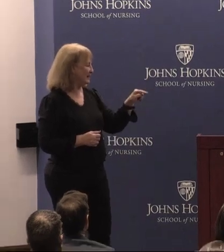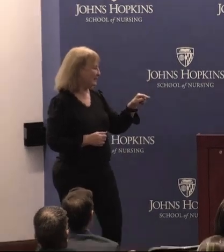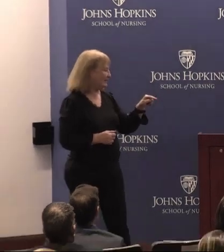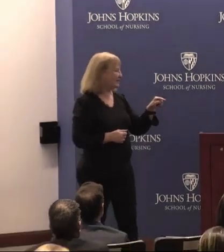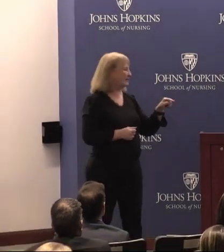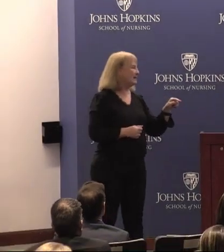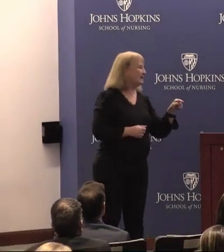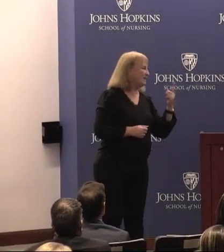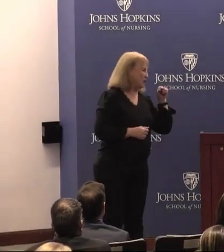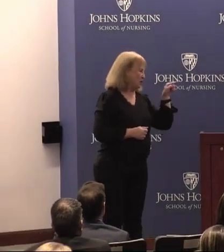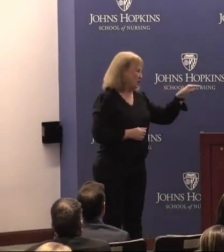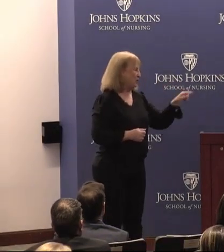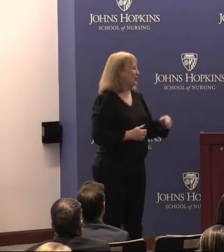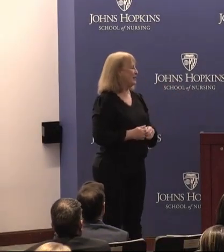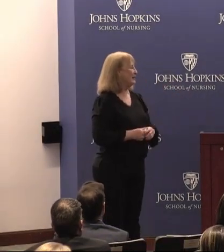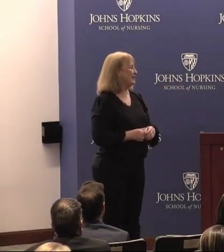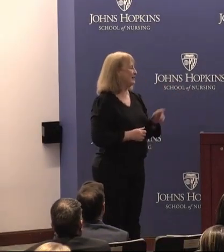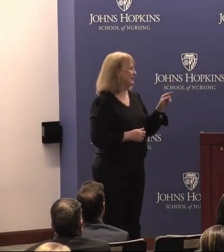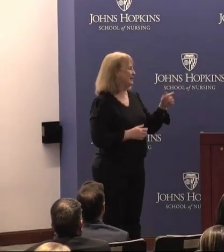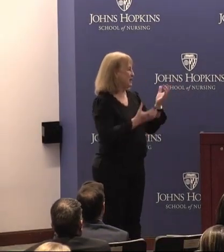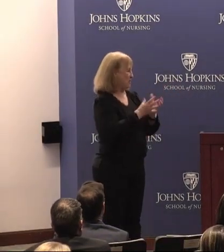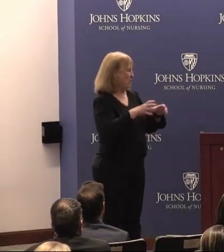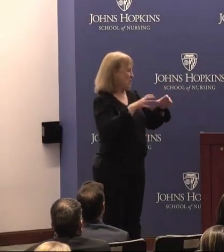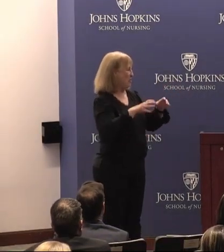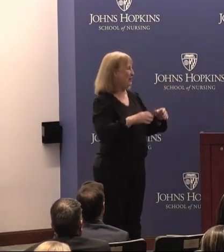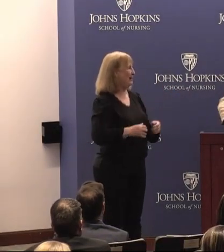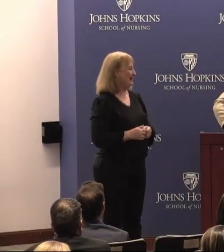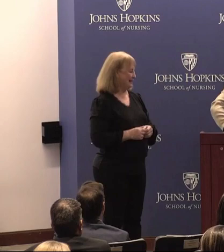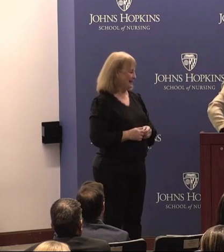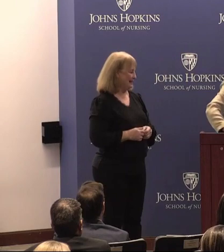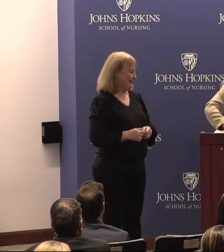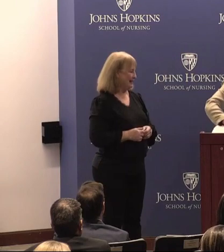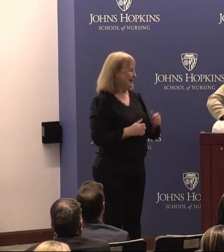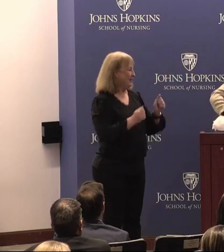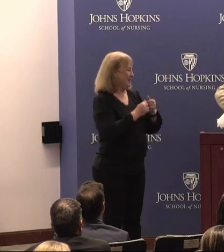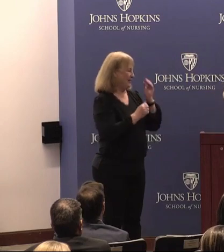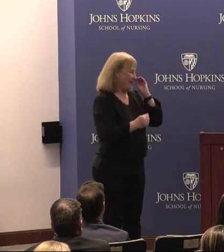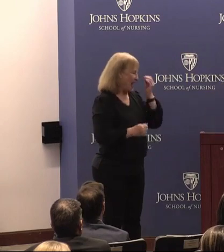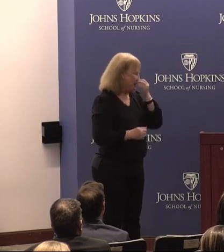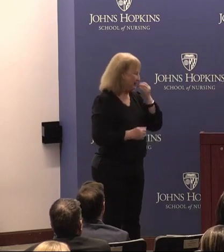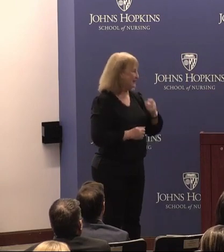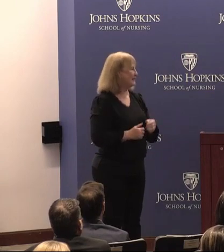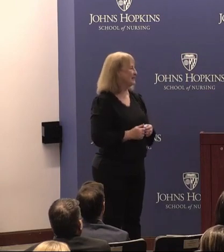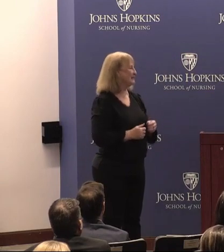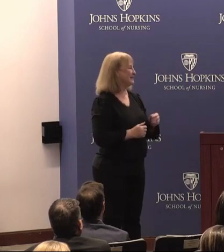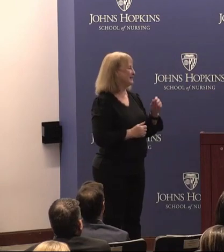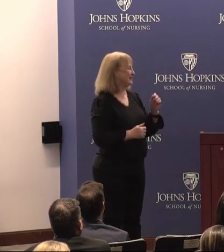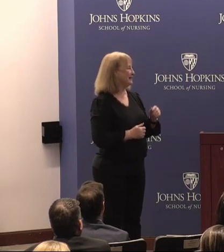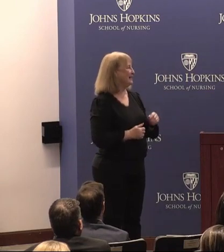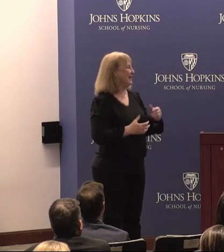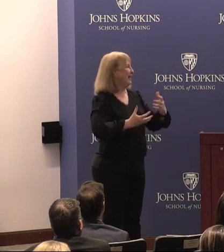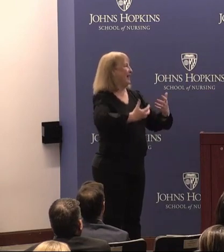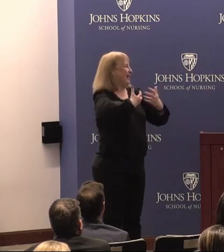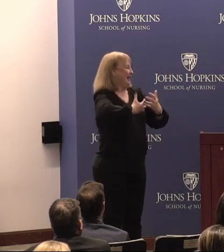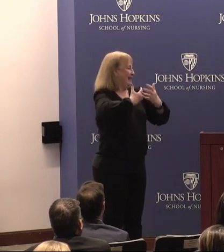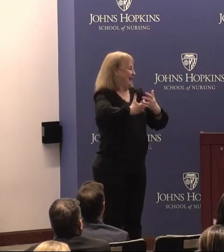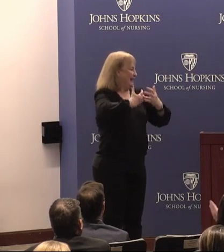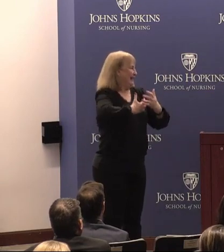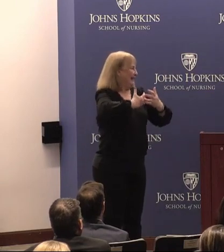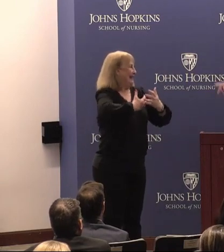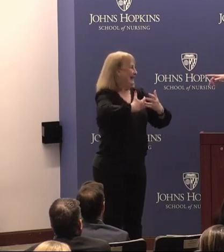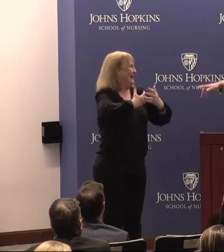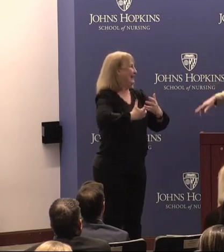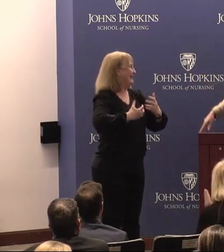later with your name on it, and here's flowers come on over